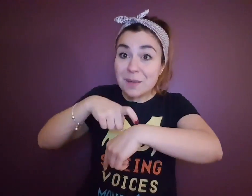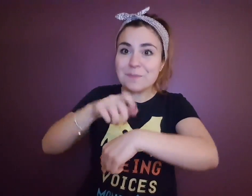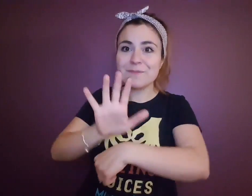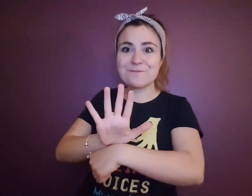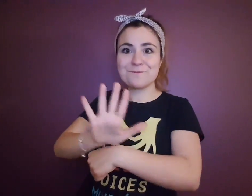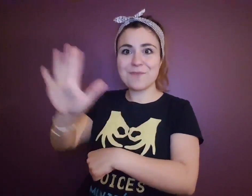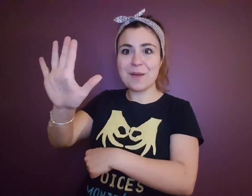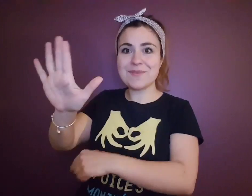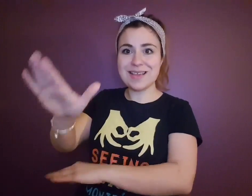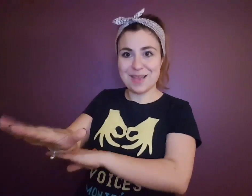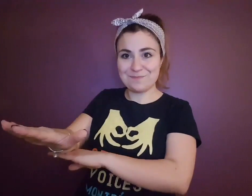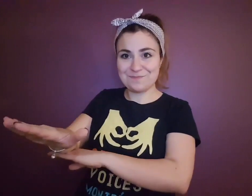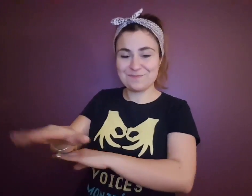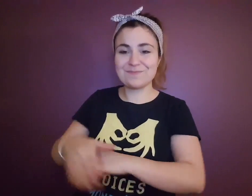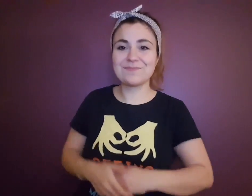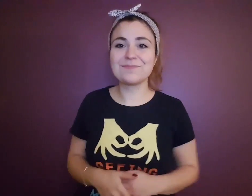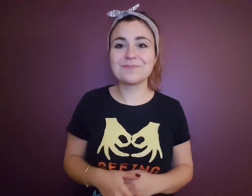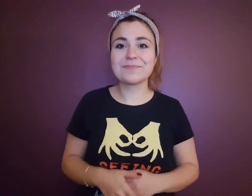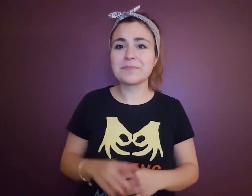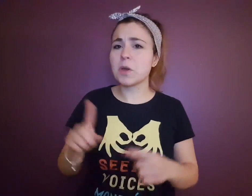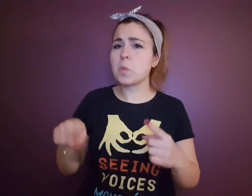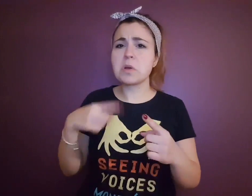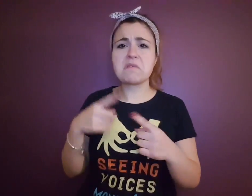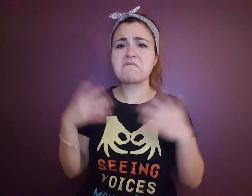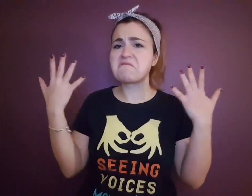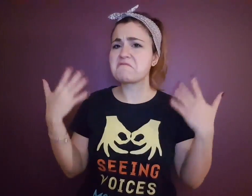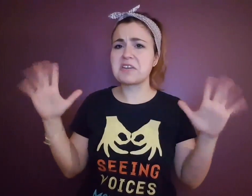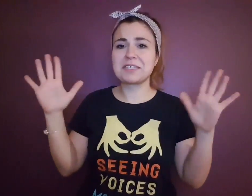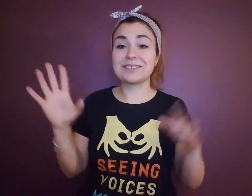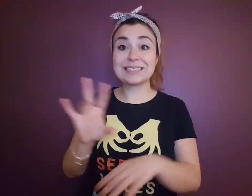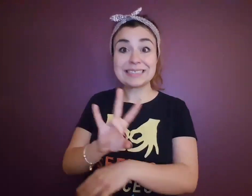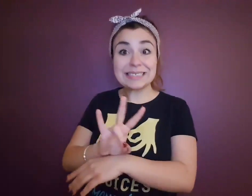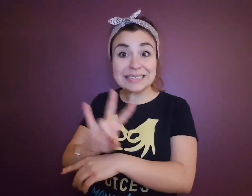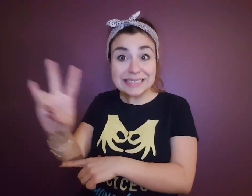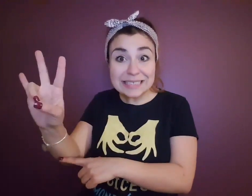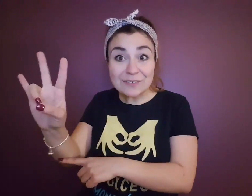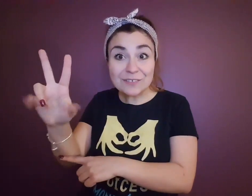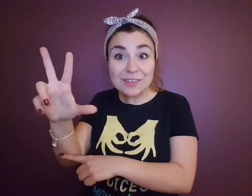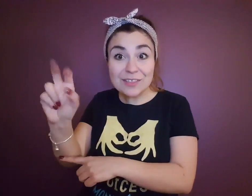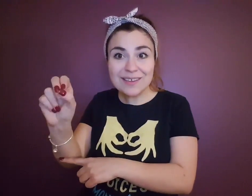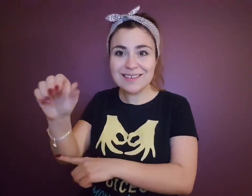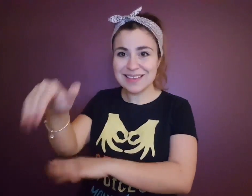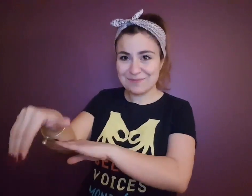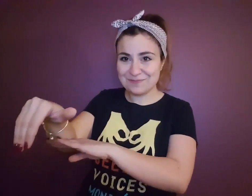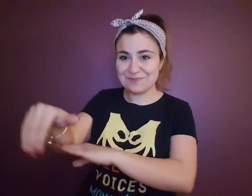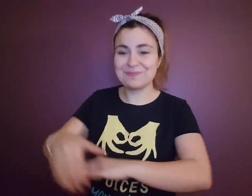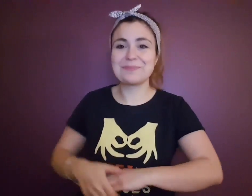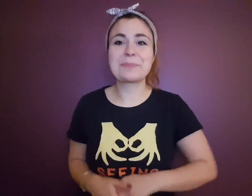from 5:00 pm - 7:30 pm.